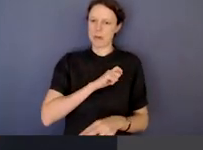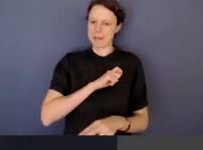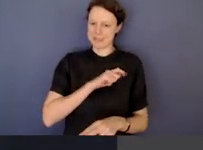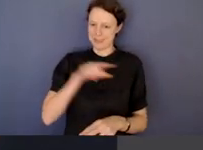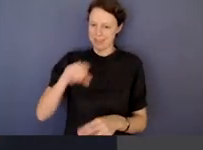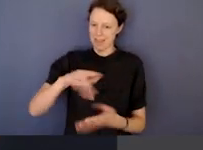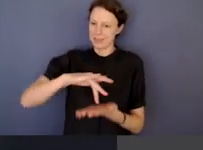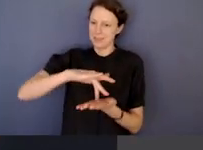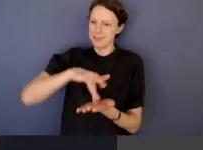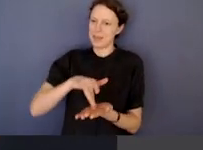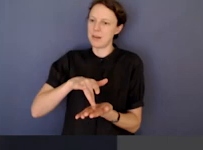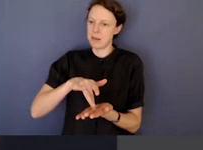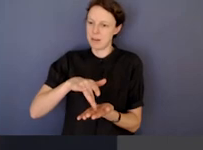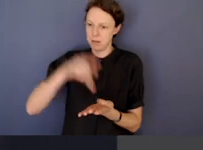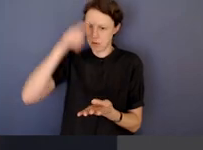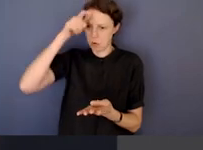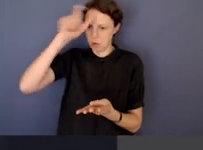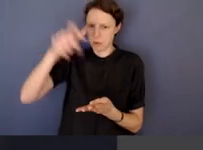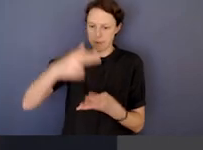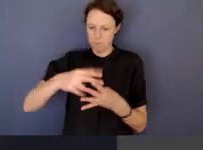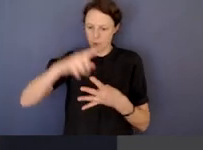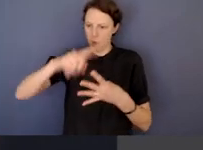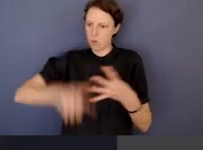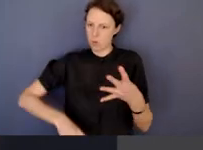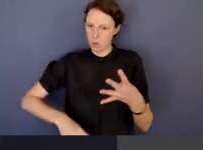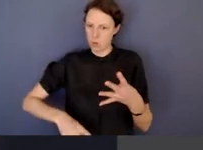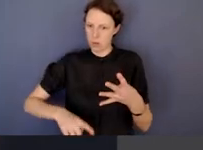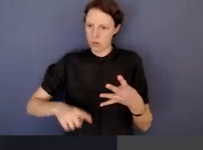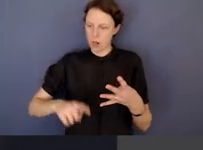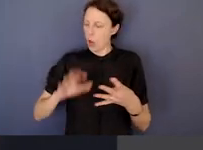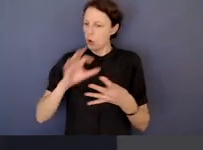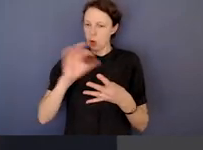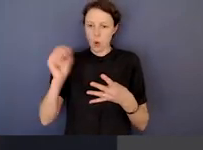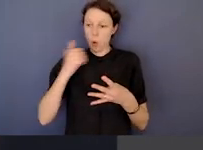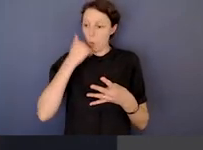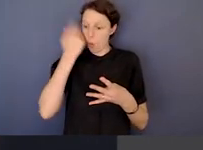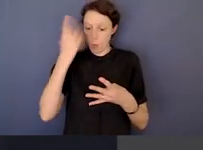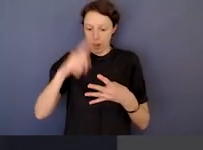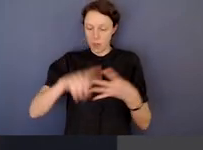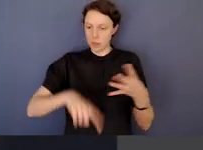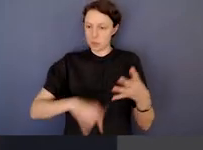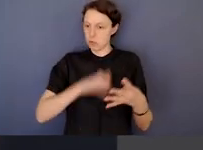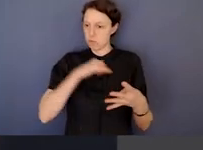And the conduct that we will examine is by no means necessarily criminal.